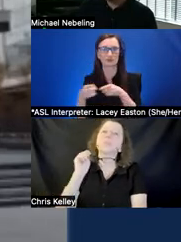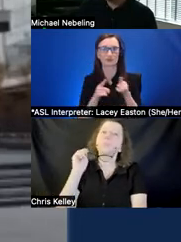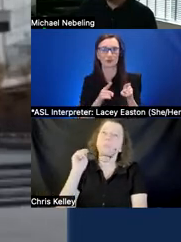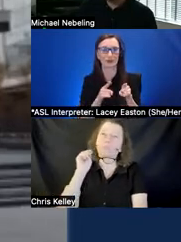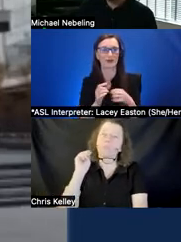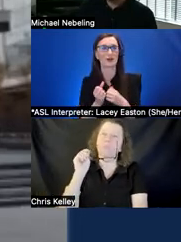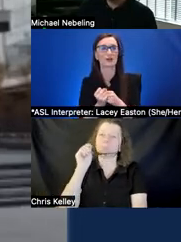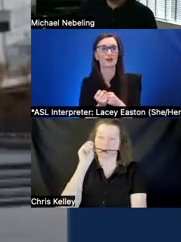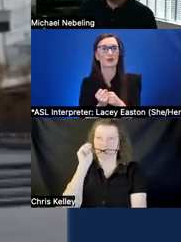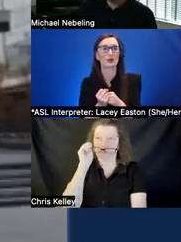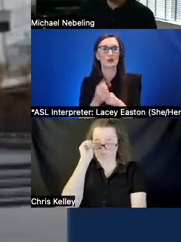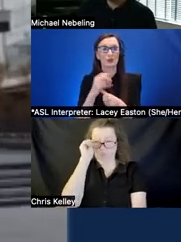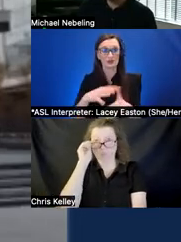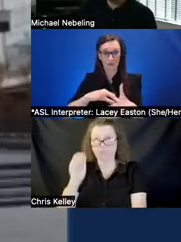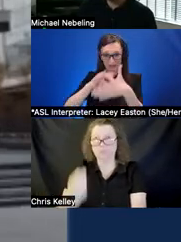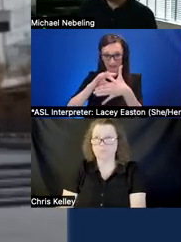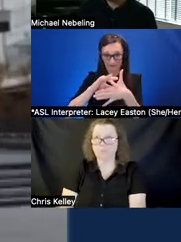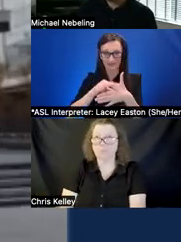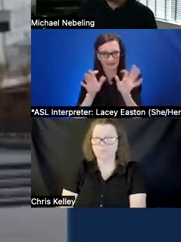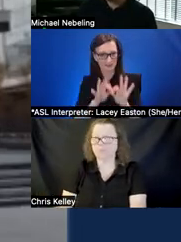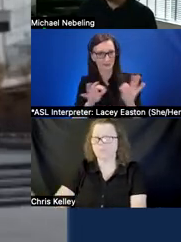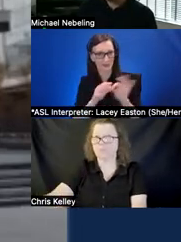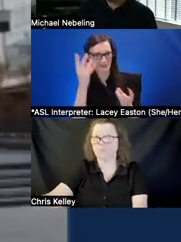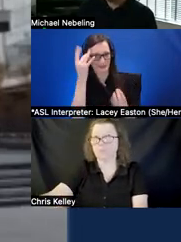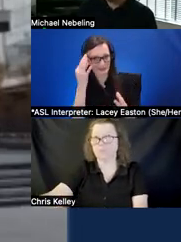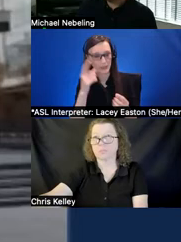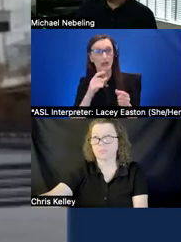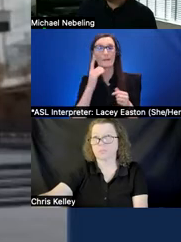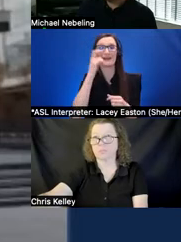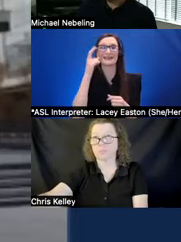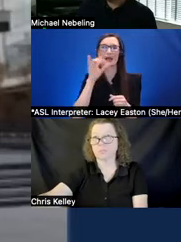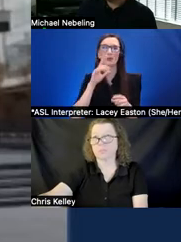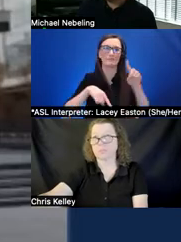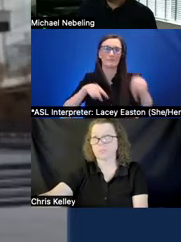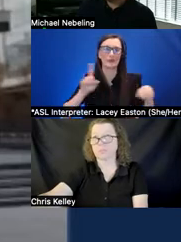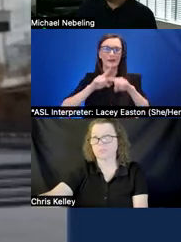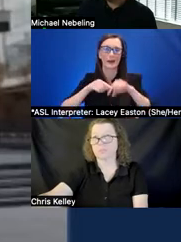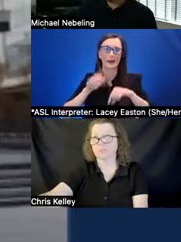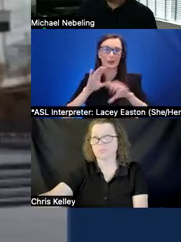varies based on what your course is about but if we're looking at targeting a global audience we